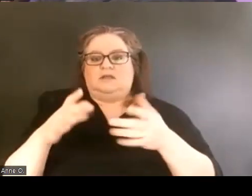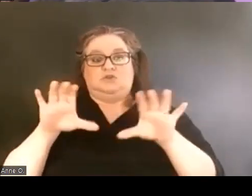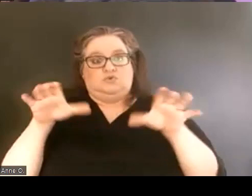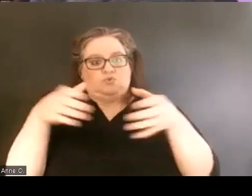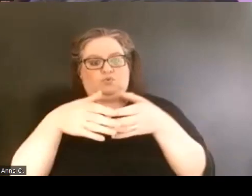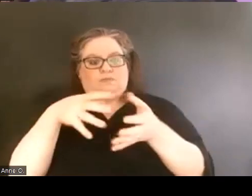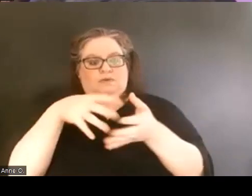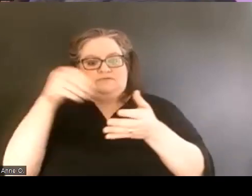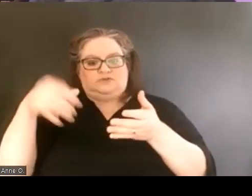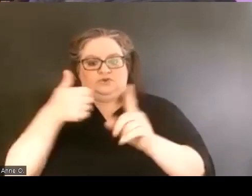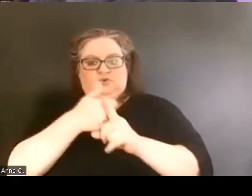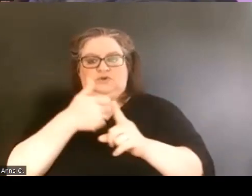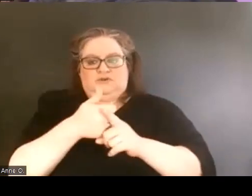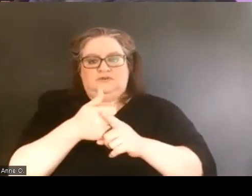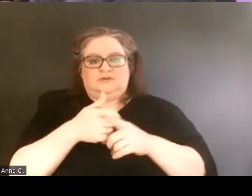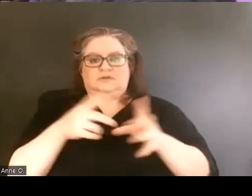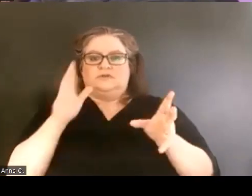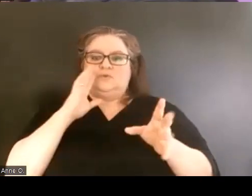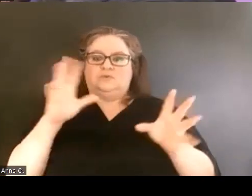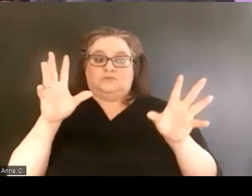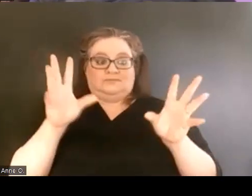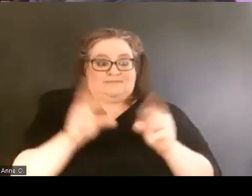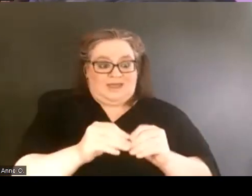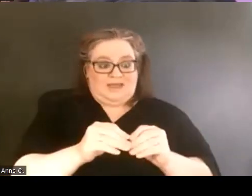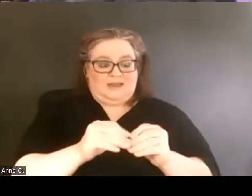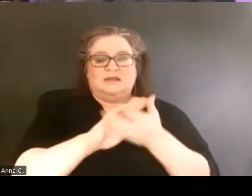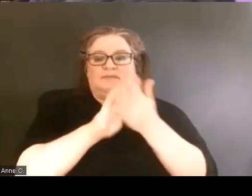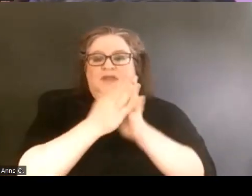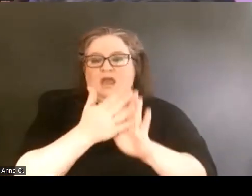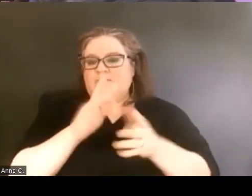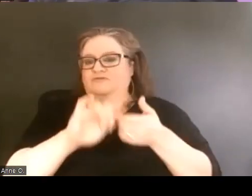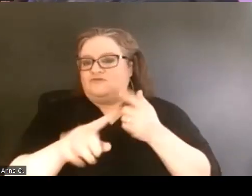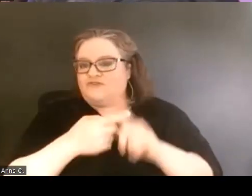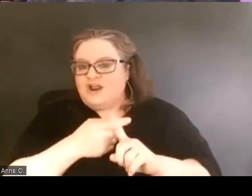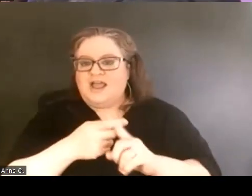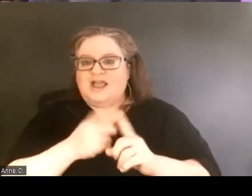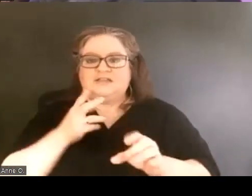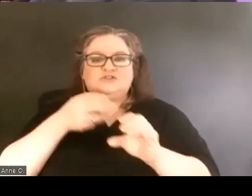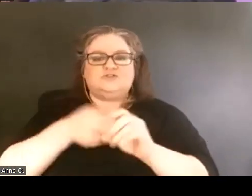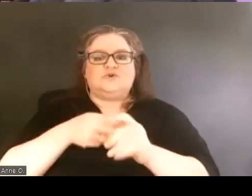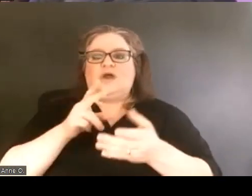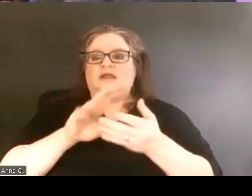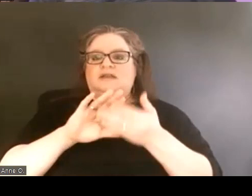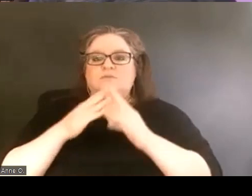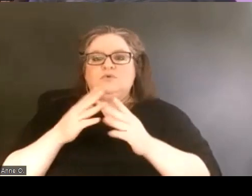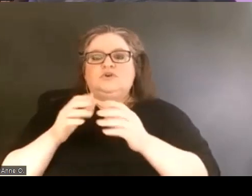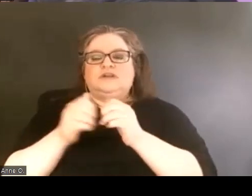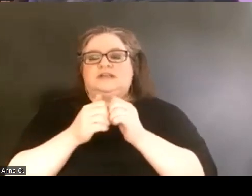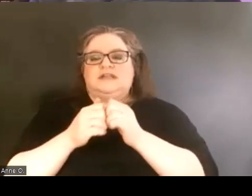that had met become friends, joined in community together, were actively involved